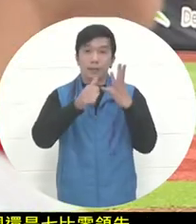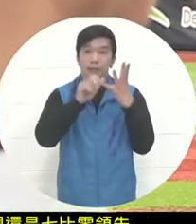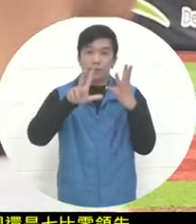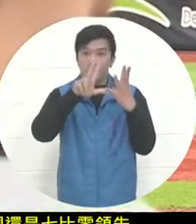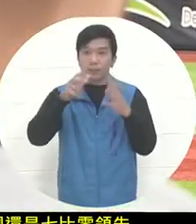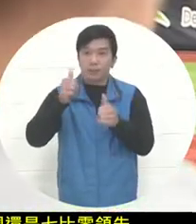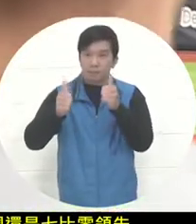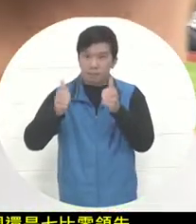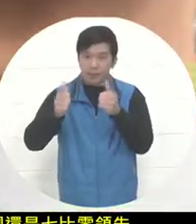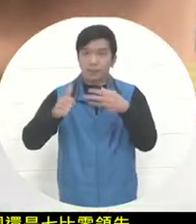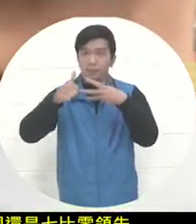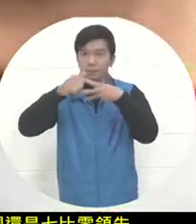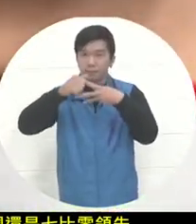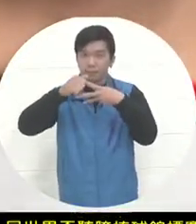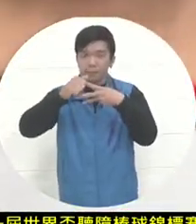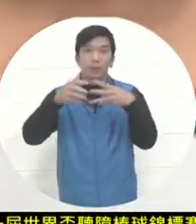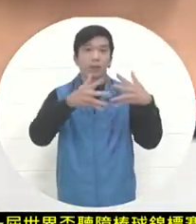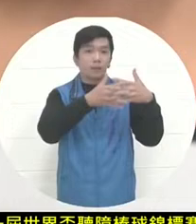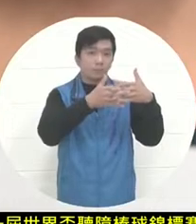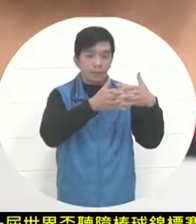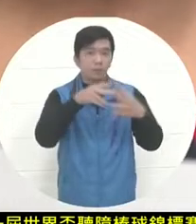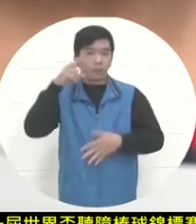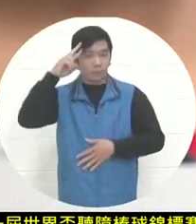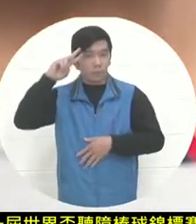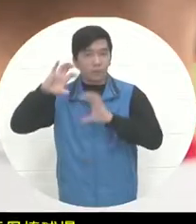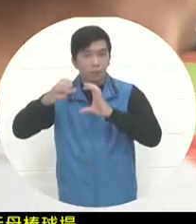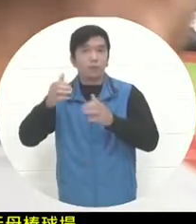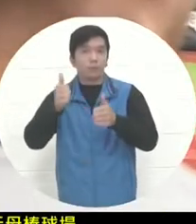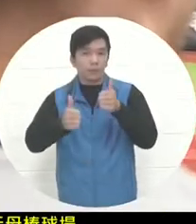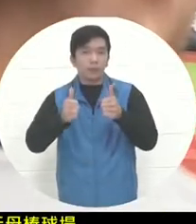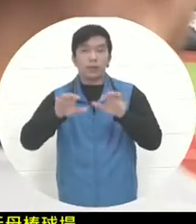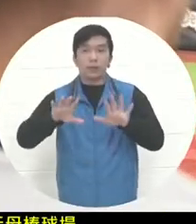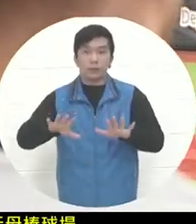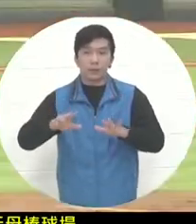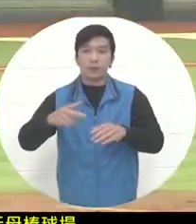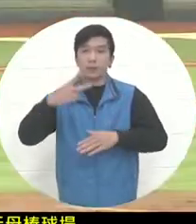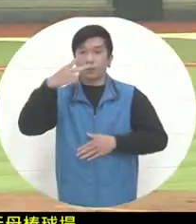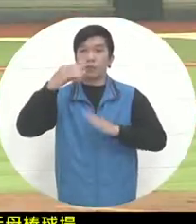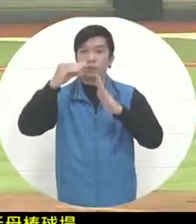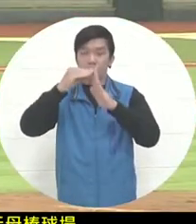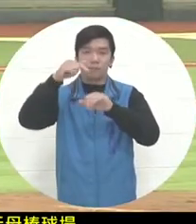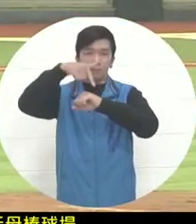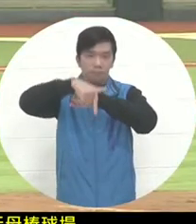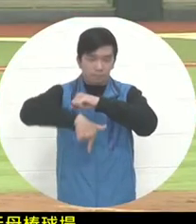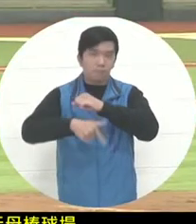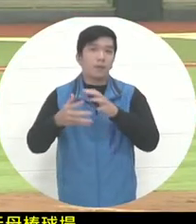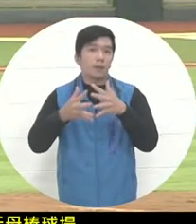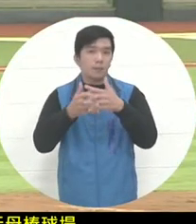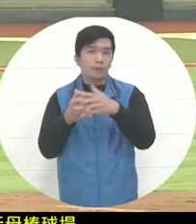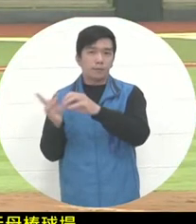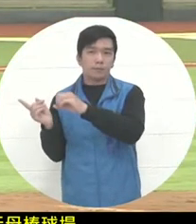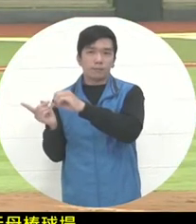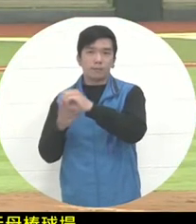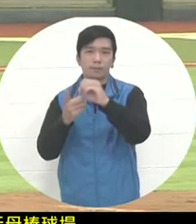the match between the U.S. team and the Mexican team. In the second half of the second inning, the U.S. team's offense was. In the second half of the second inning, uh,